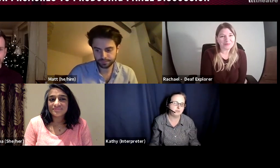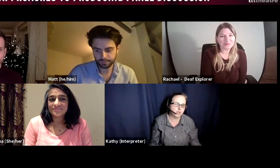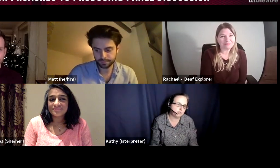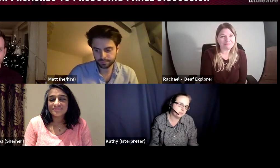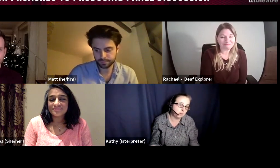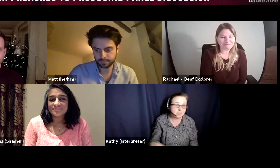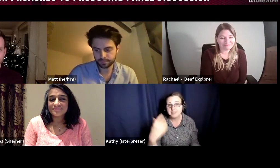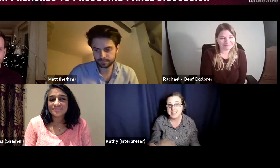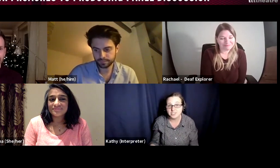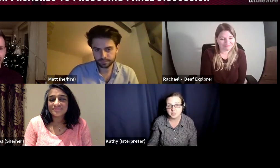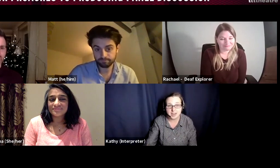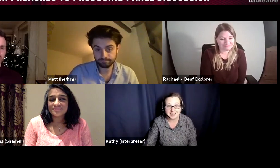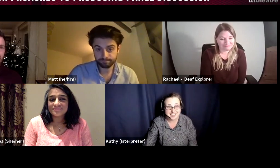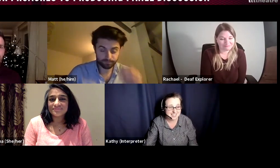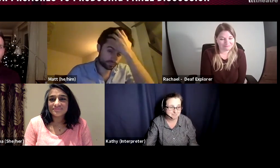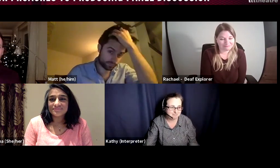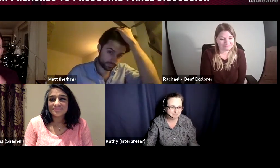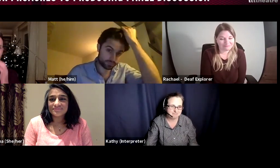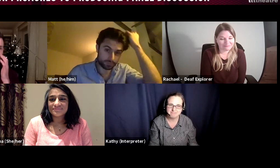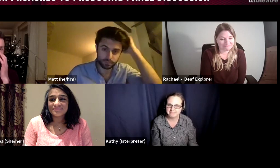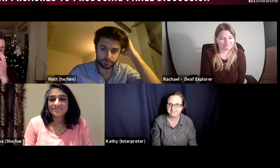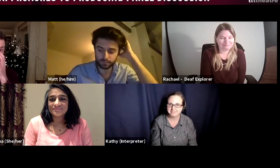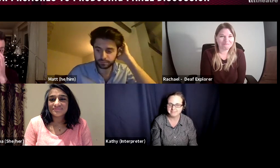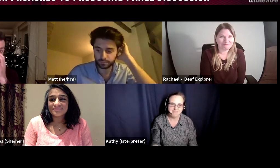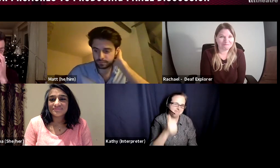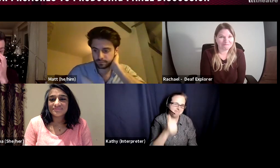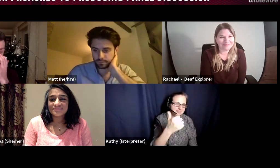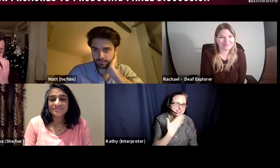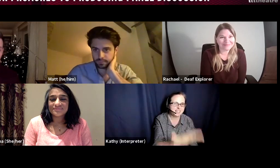you respond. That's just what I would like to add. ALEX: Brilliant. Well we've got 4 minutes to go so